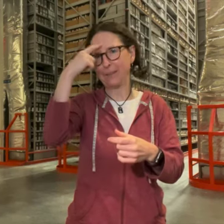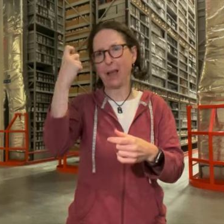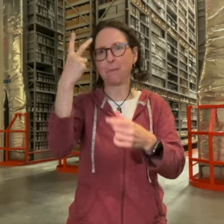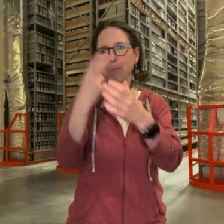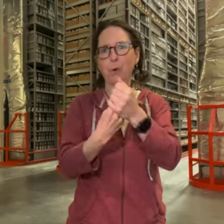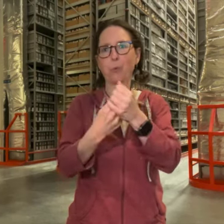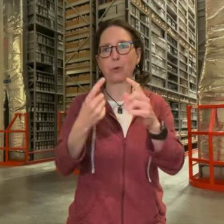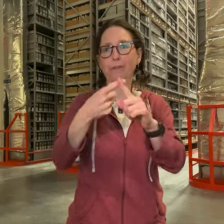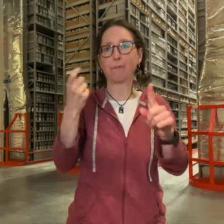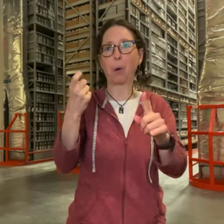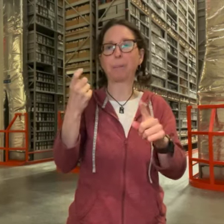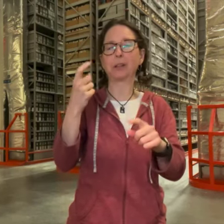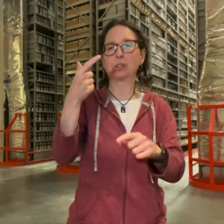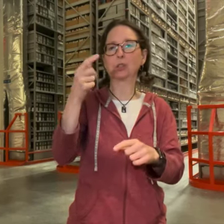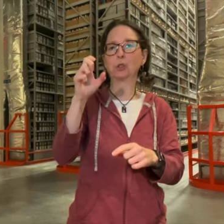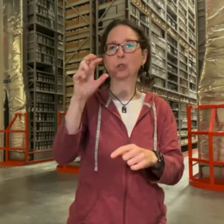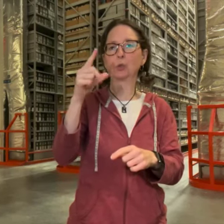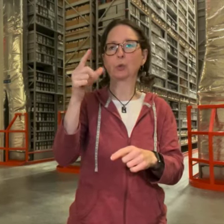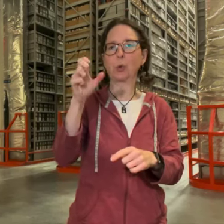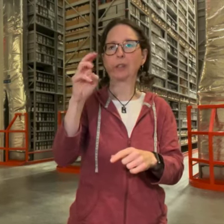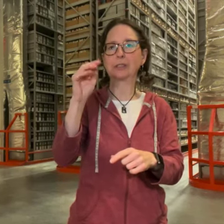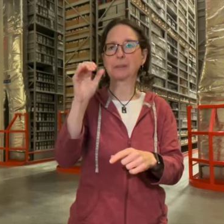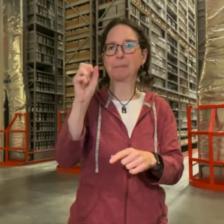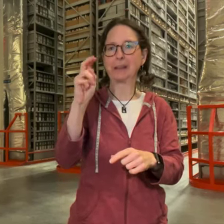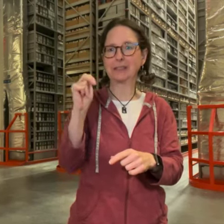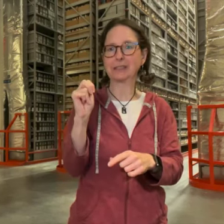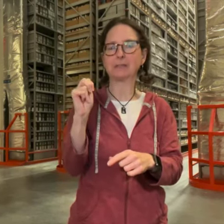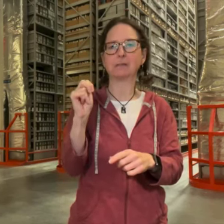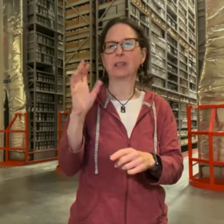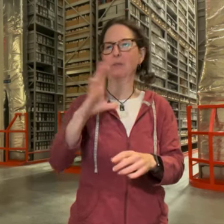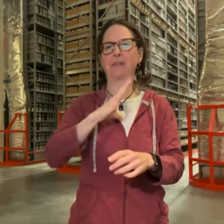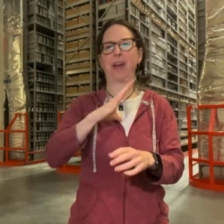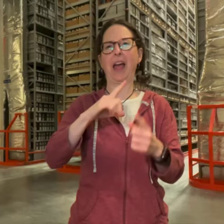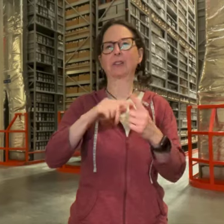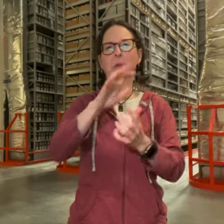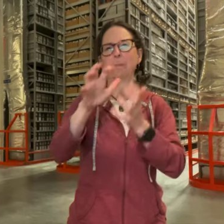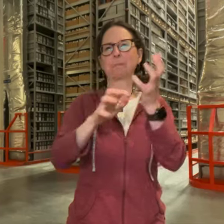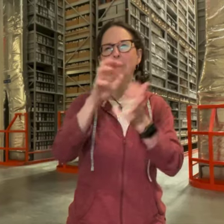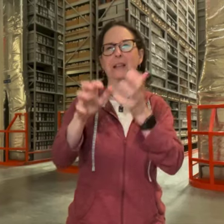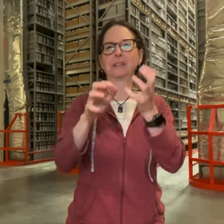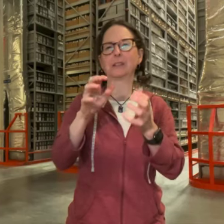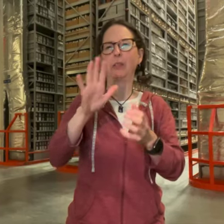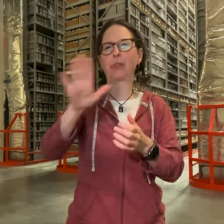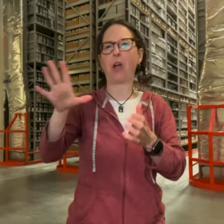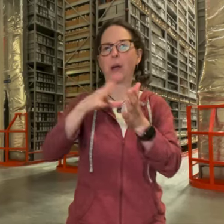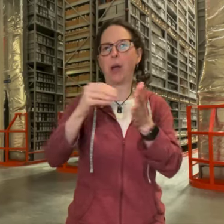because both libraries are from george mason it was fine to mix the copies together in the trays